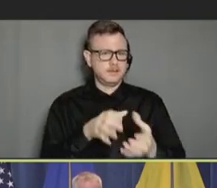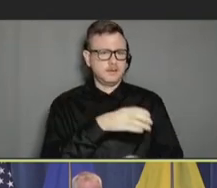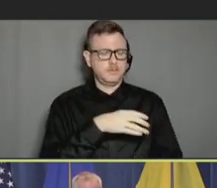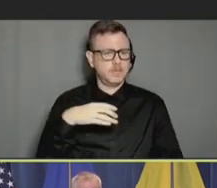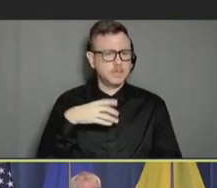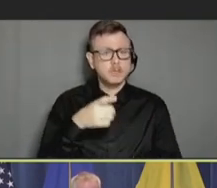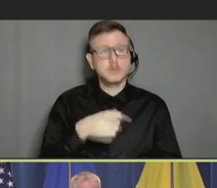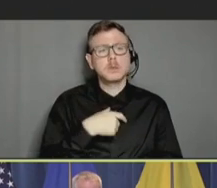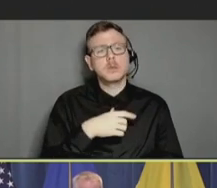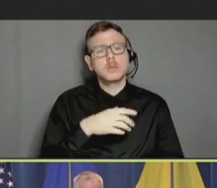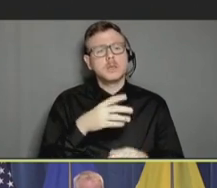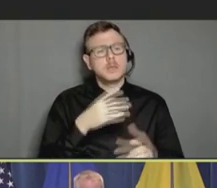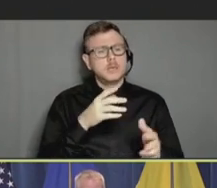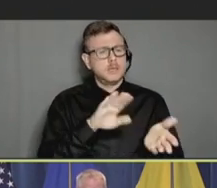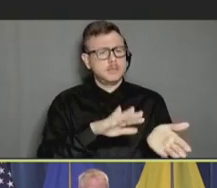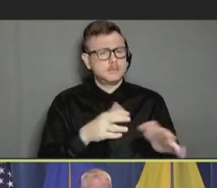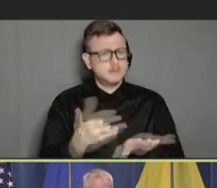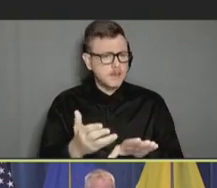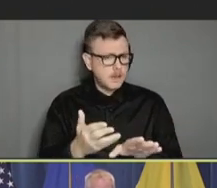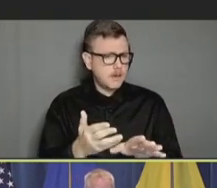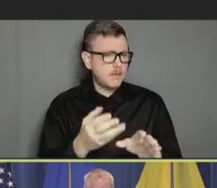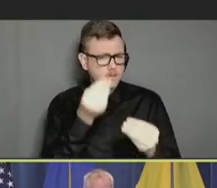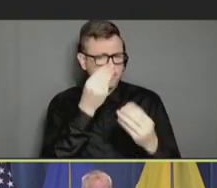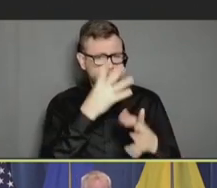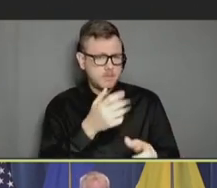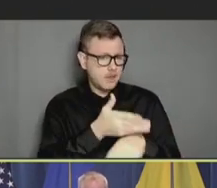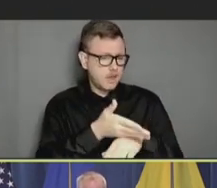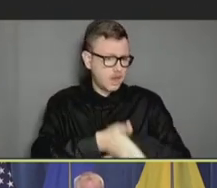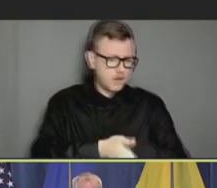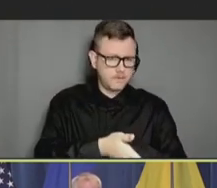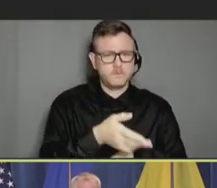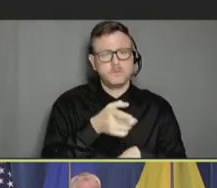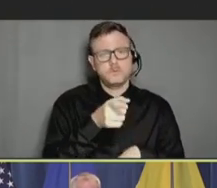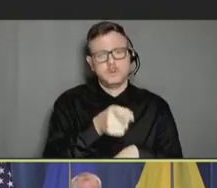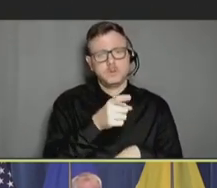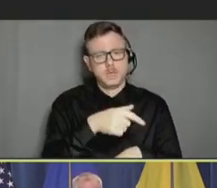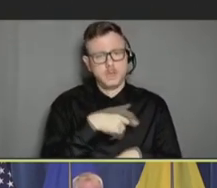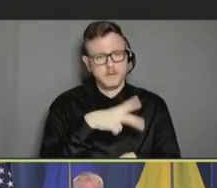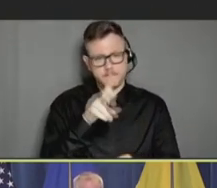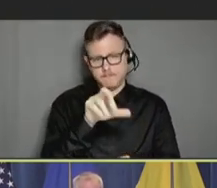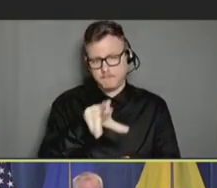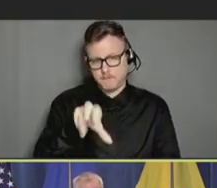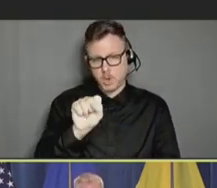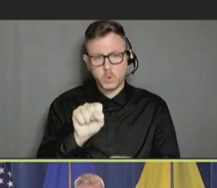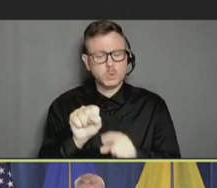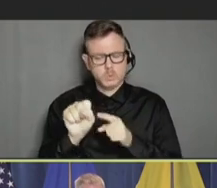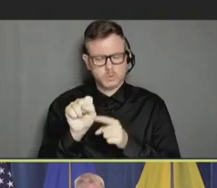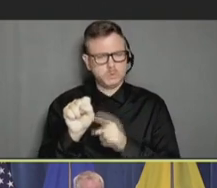Mortality data following the COVID-19 vaccines from VAERS were reviewed on January 20 -- or